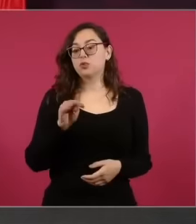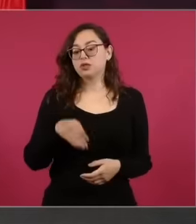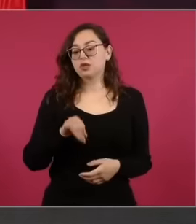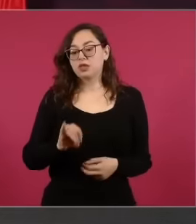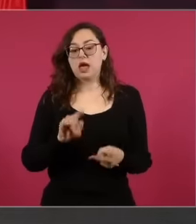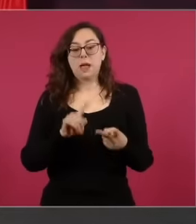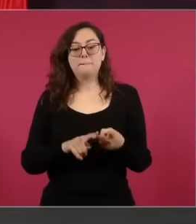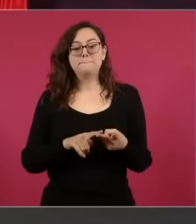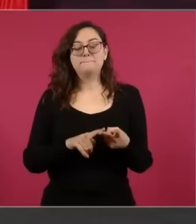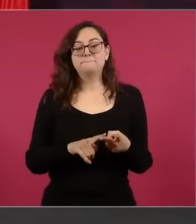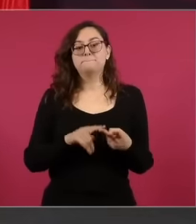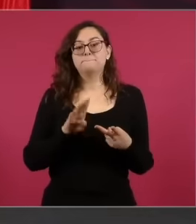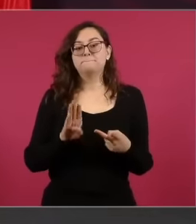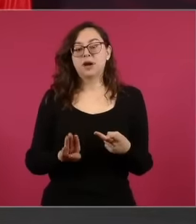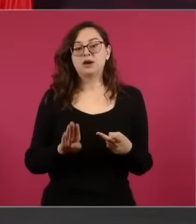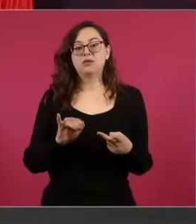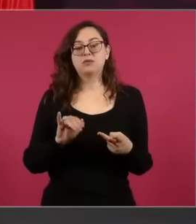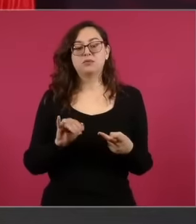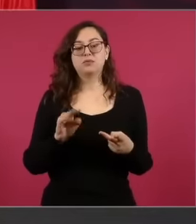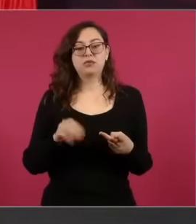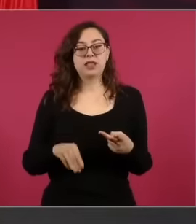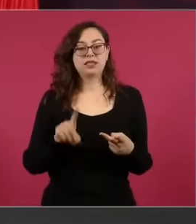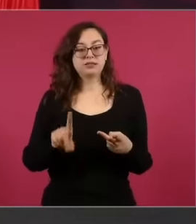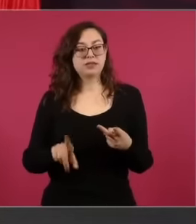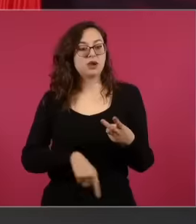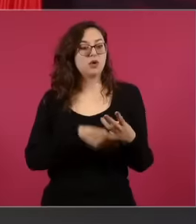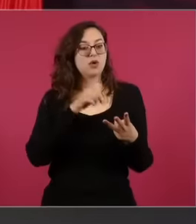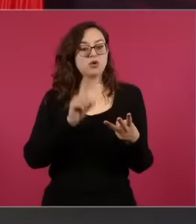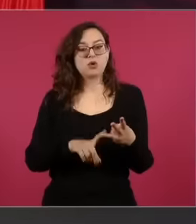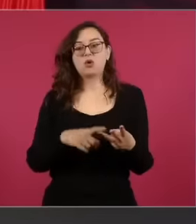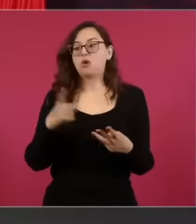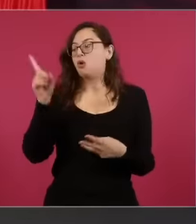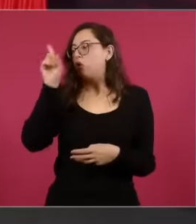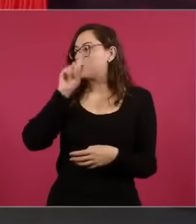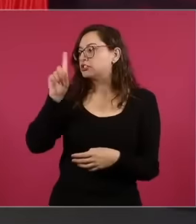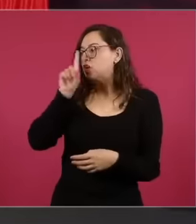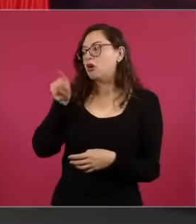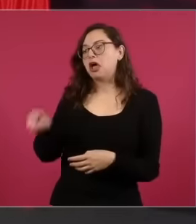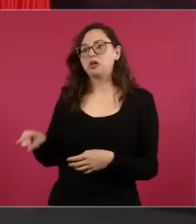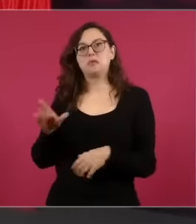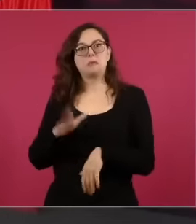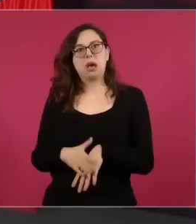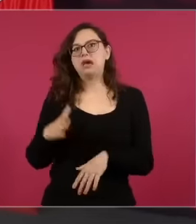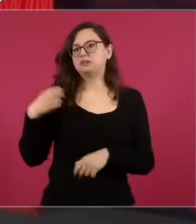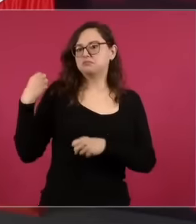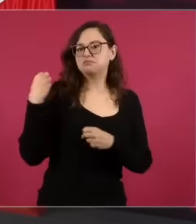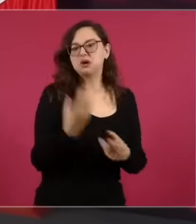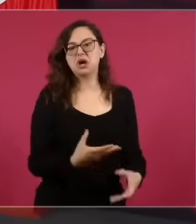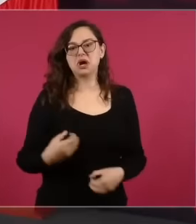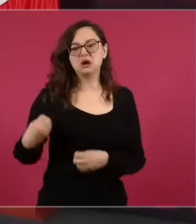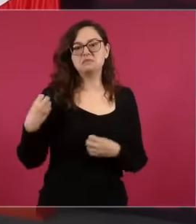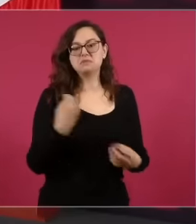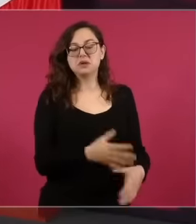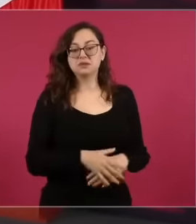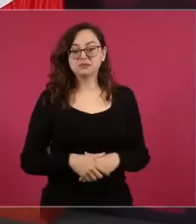World Bank Those rulers always went further